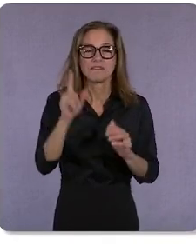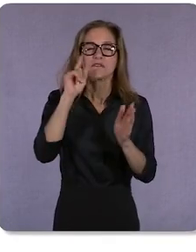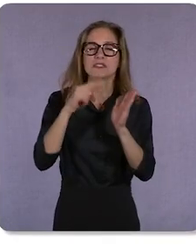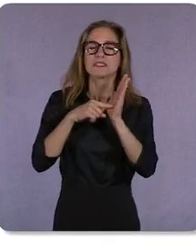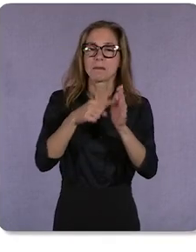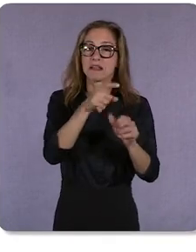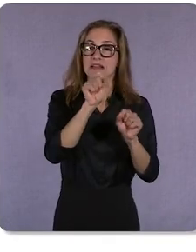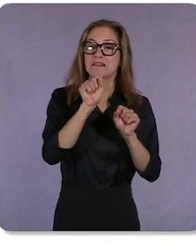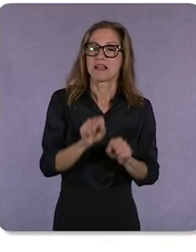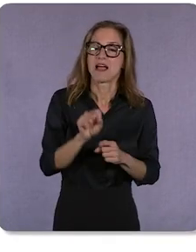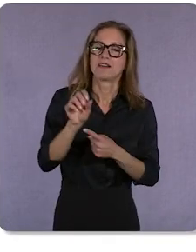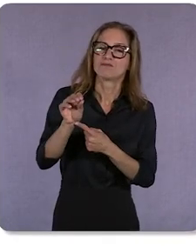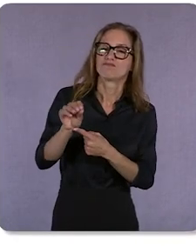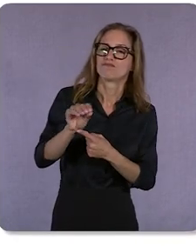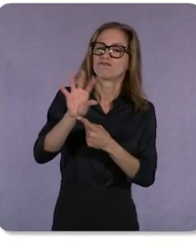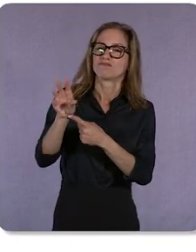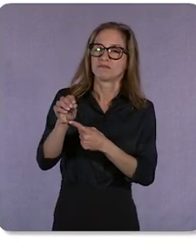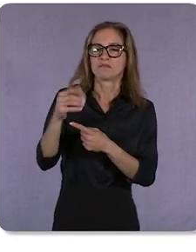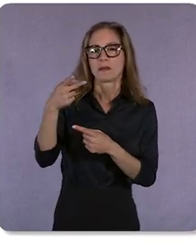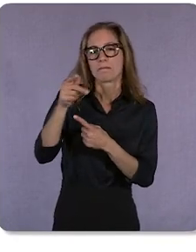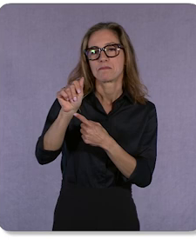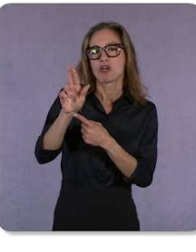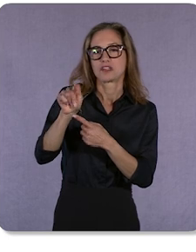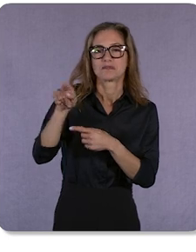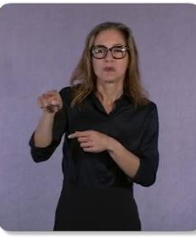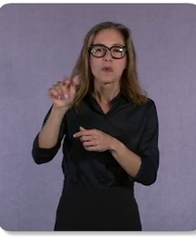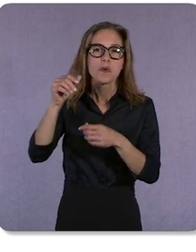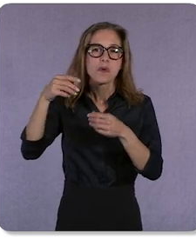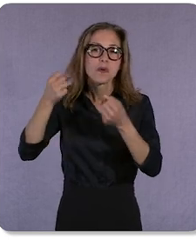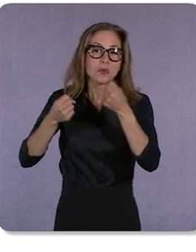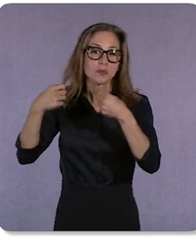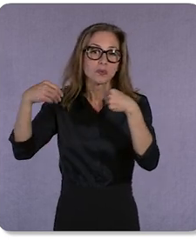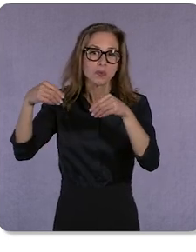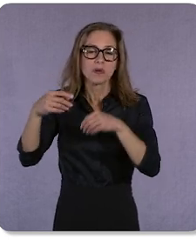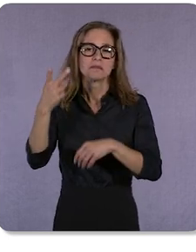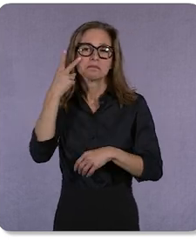auto part store. You can snap a photo of a part and see if it will fit your make and model.